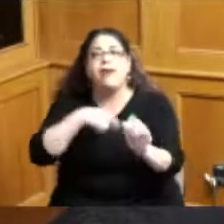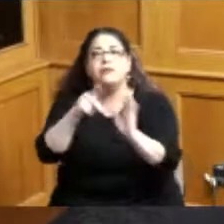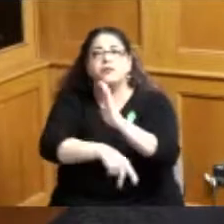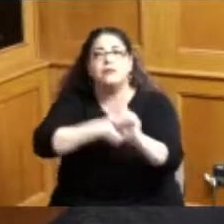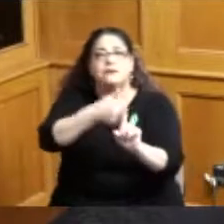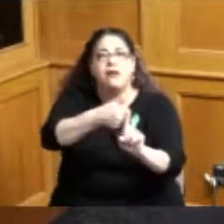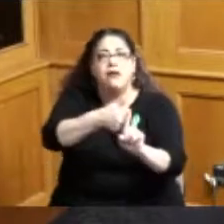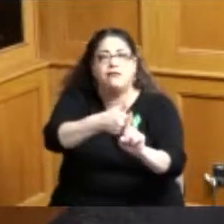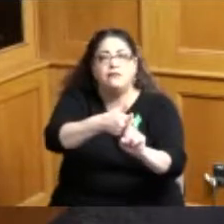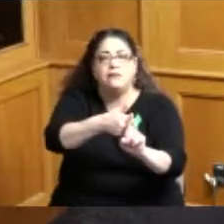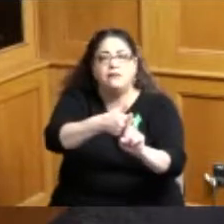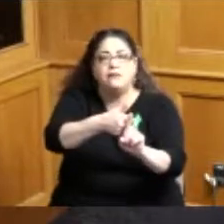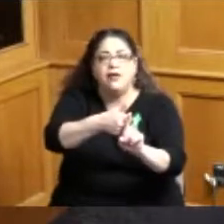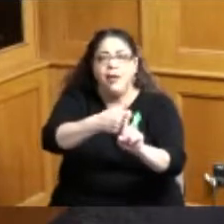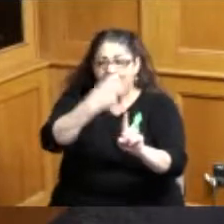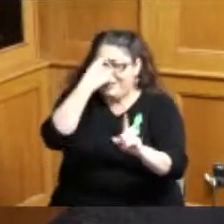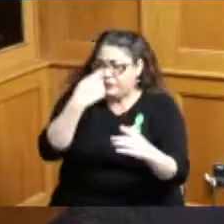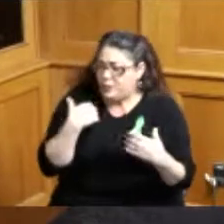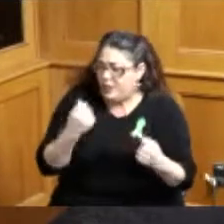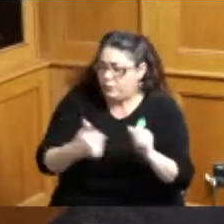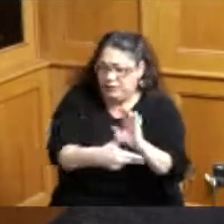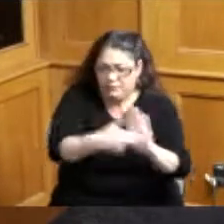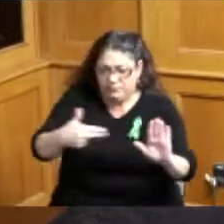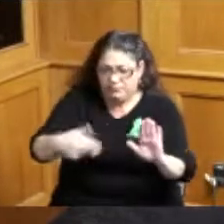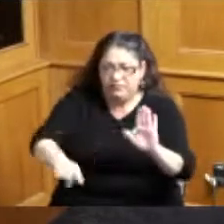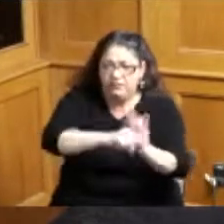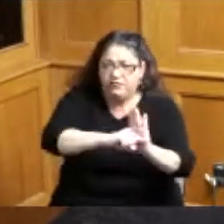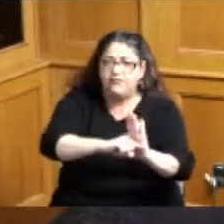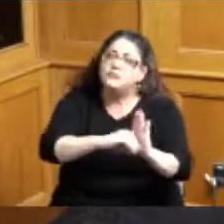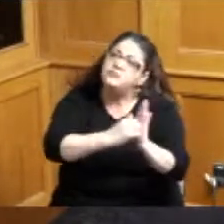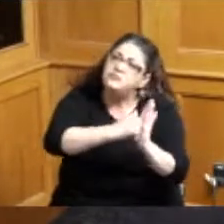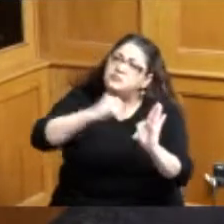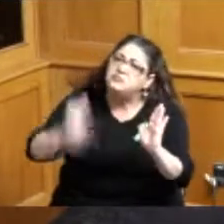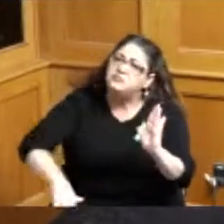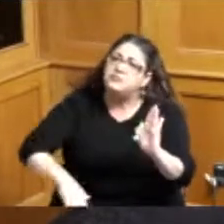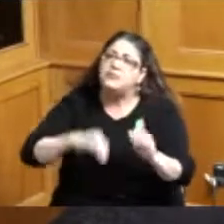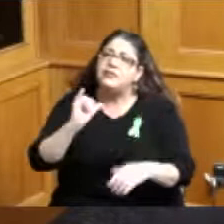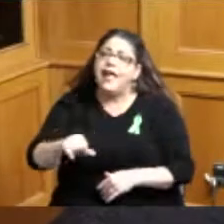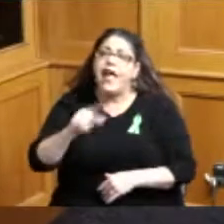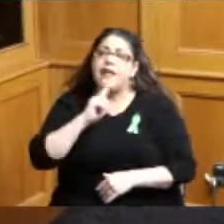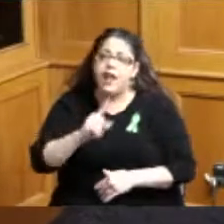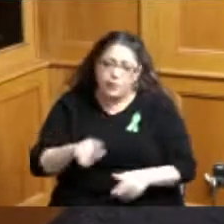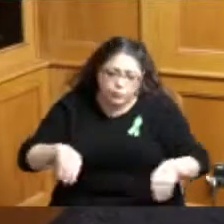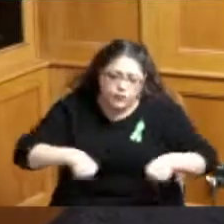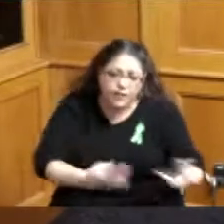the stigma of mental illness and promoting optimal mental wellness for teens and adults